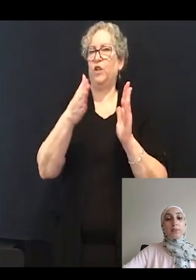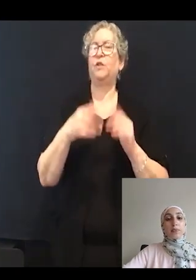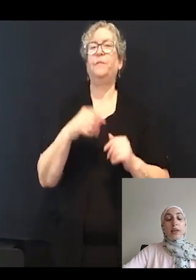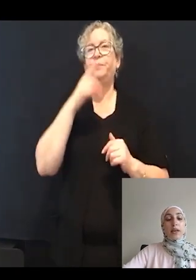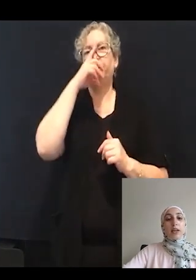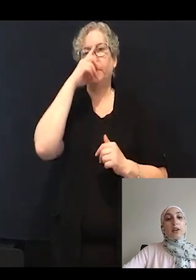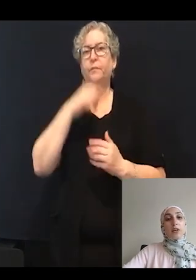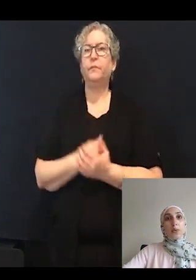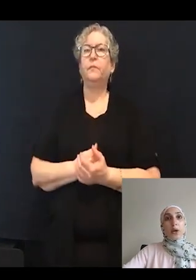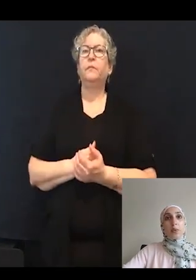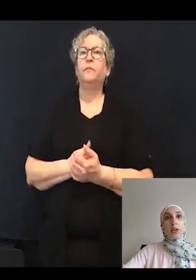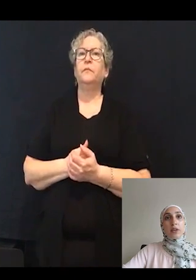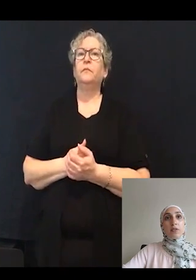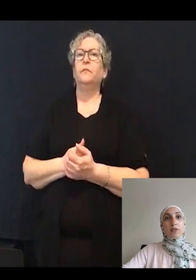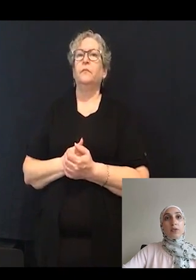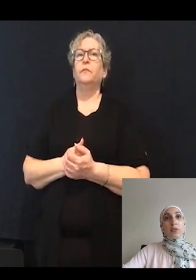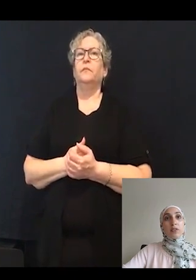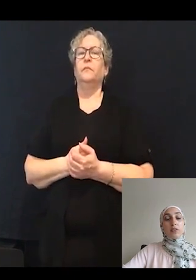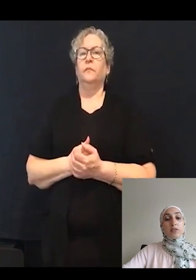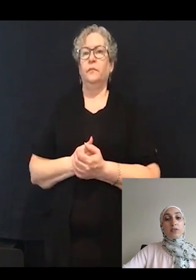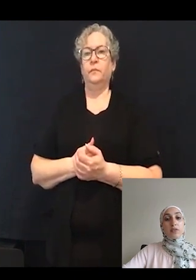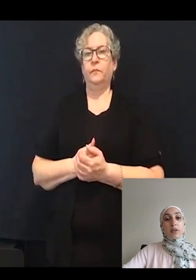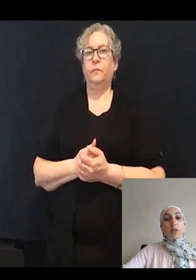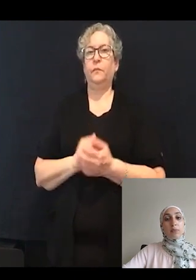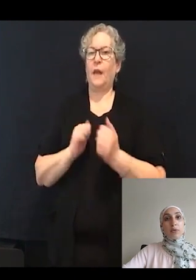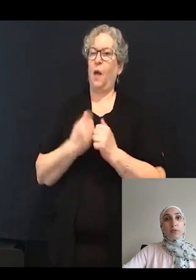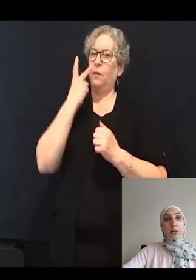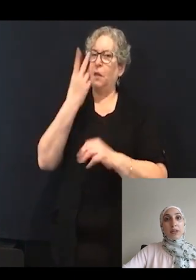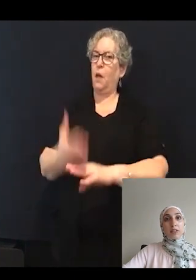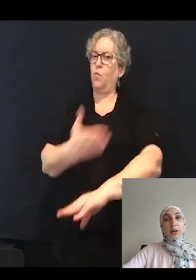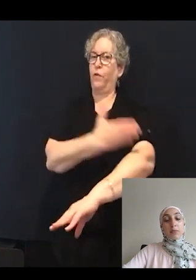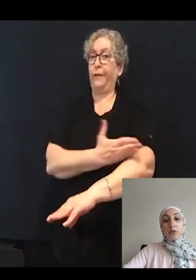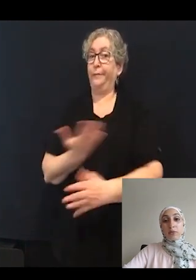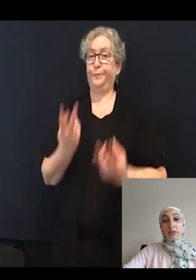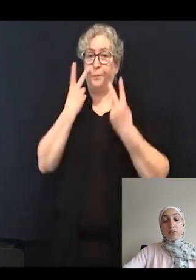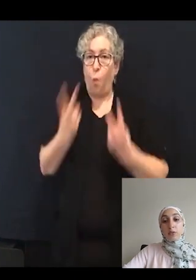Another way we can view this improvement is by observing the swimming trajectories